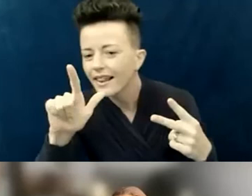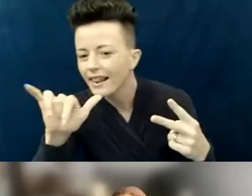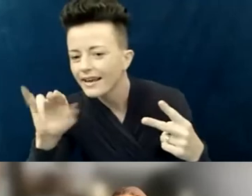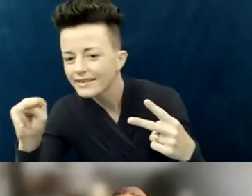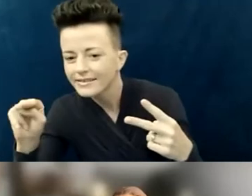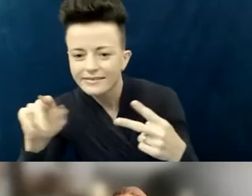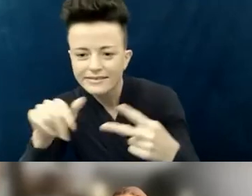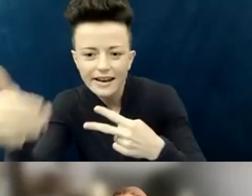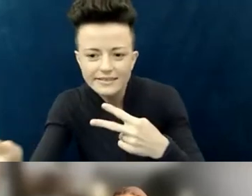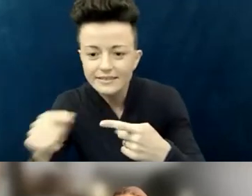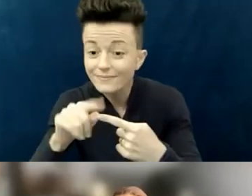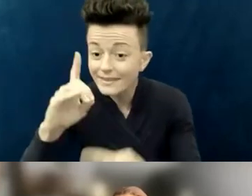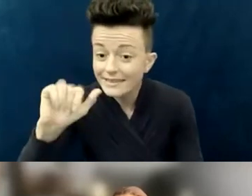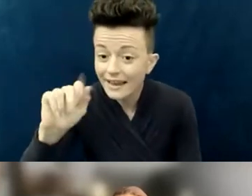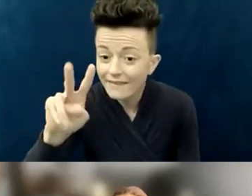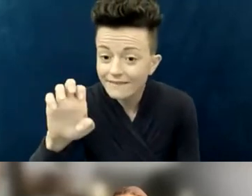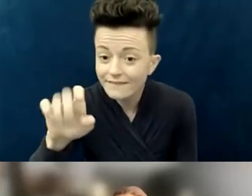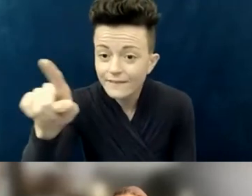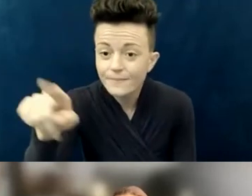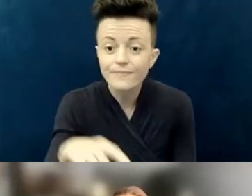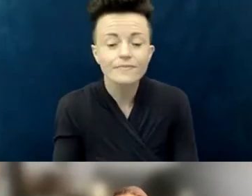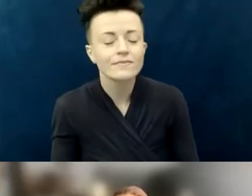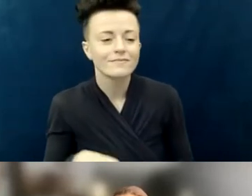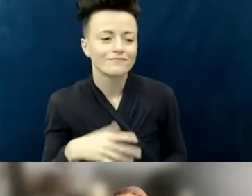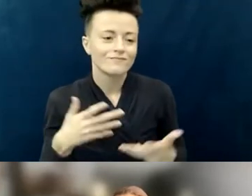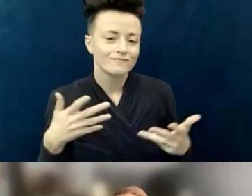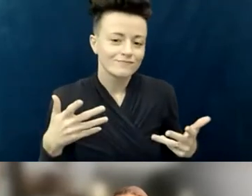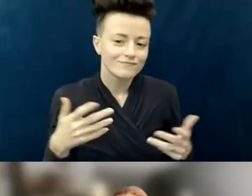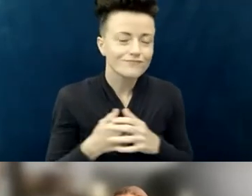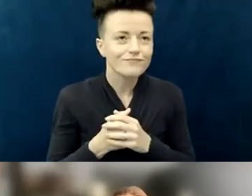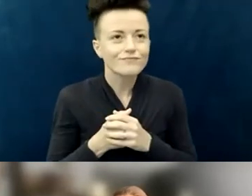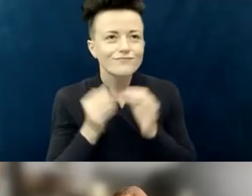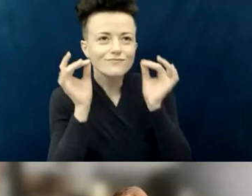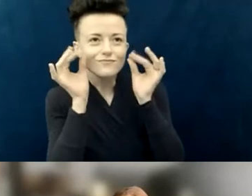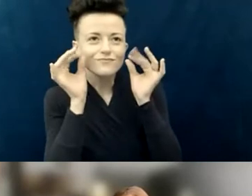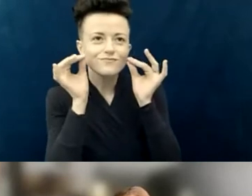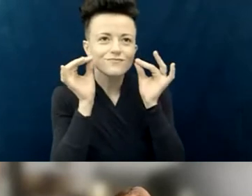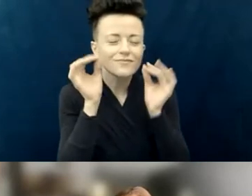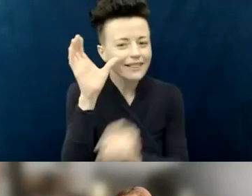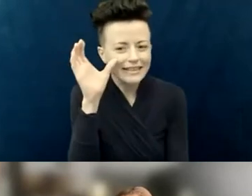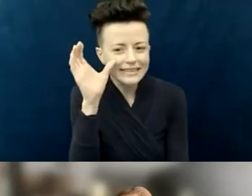Listening and thinking here a little bit more,